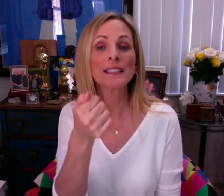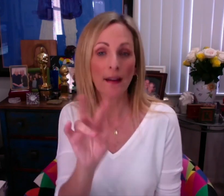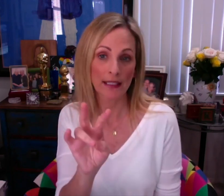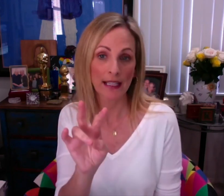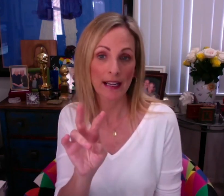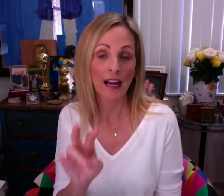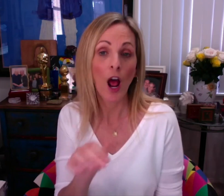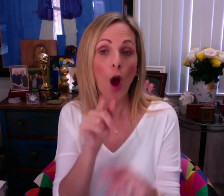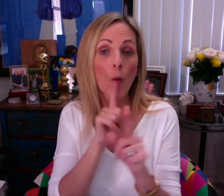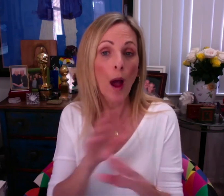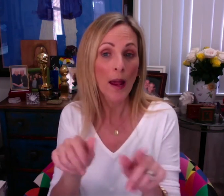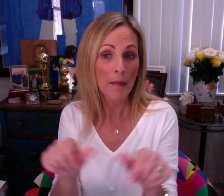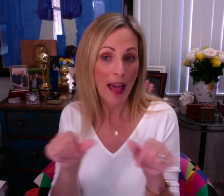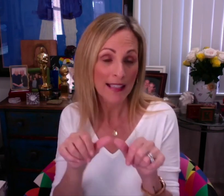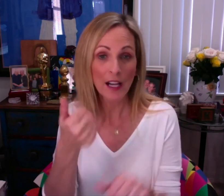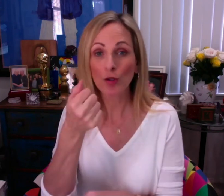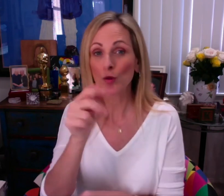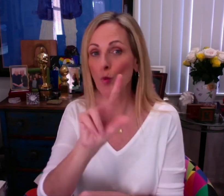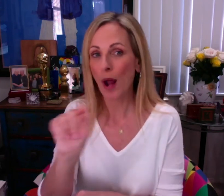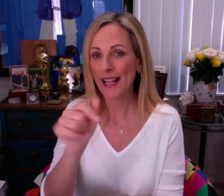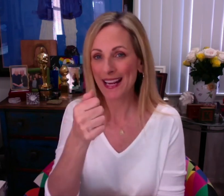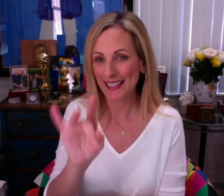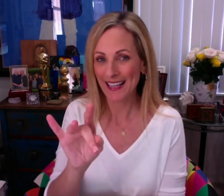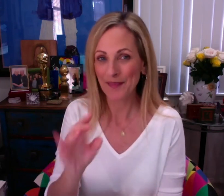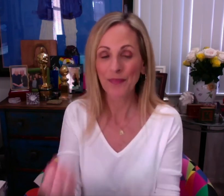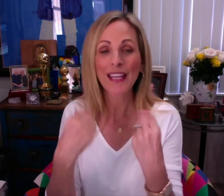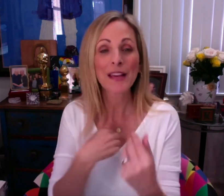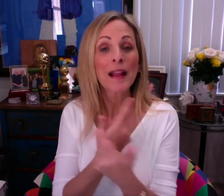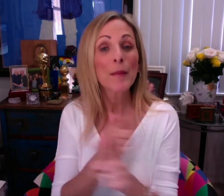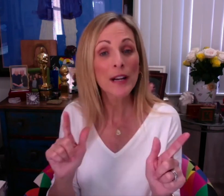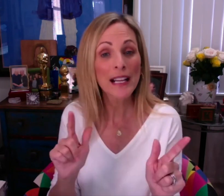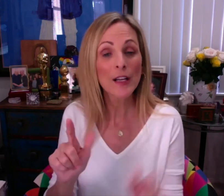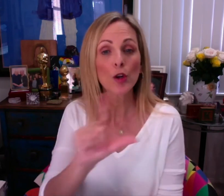The Silent Child in 2017, A Quiet Place in 2018,